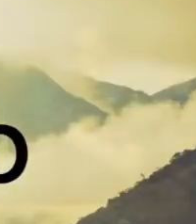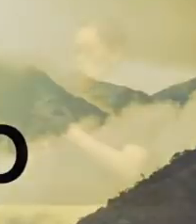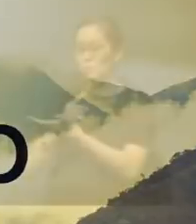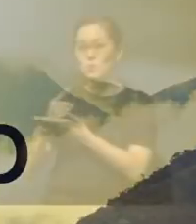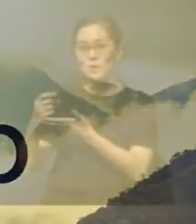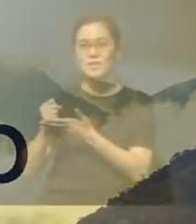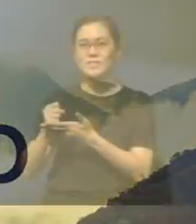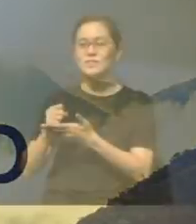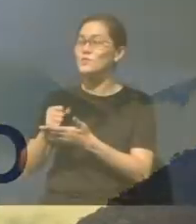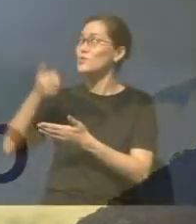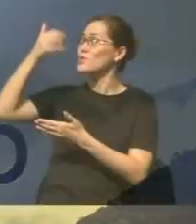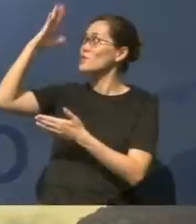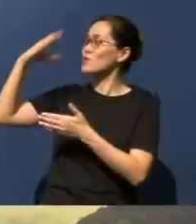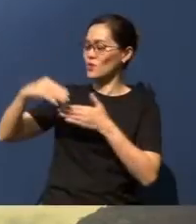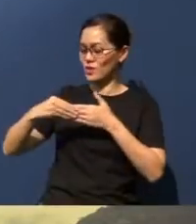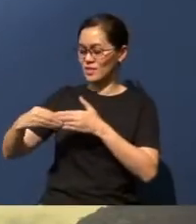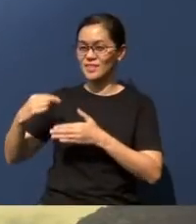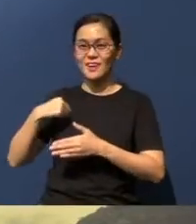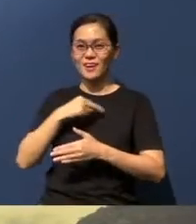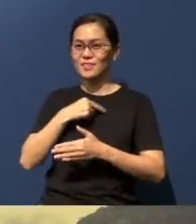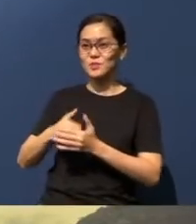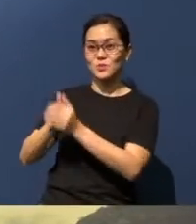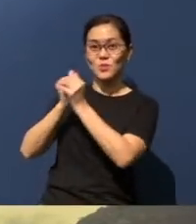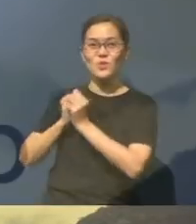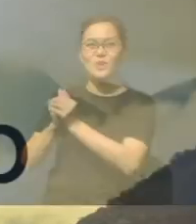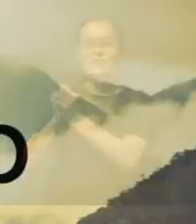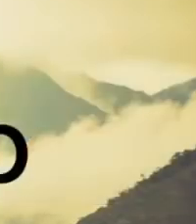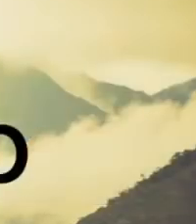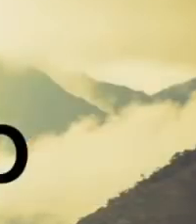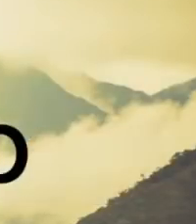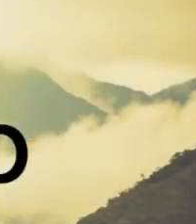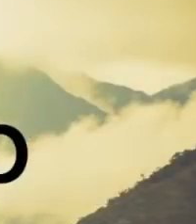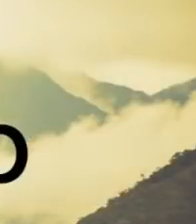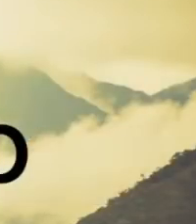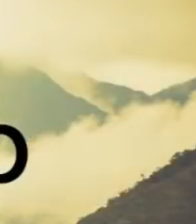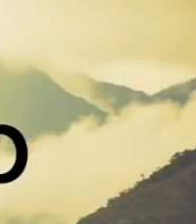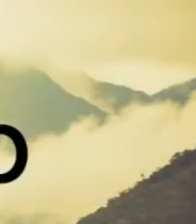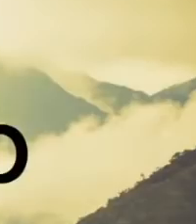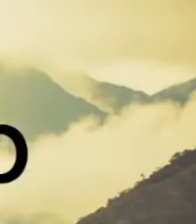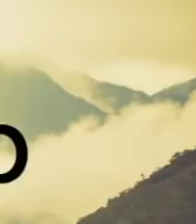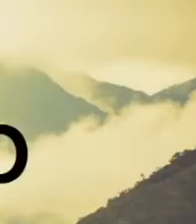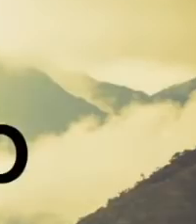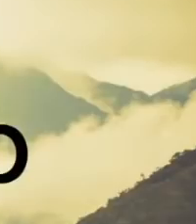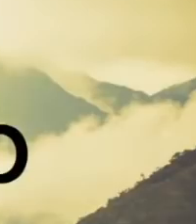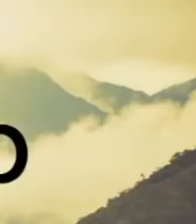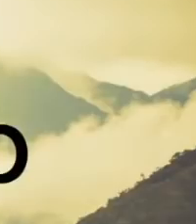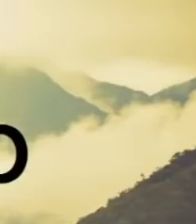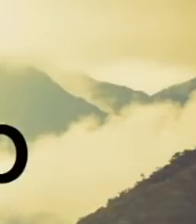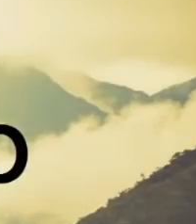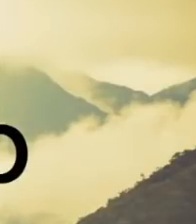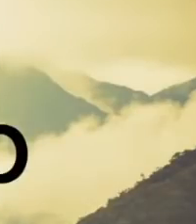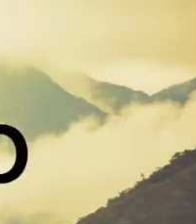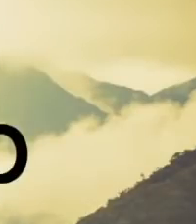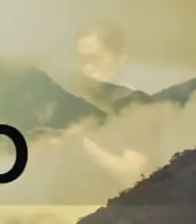leading us in this worship revolving around the study of the book of Micah. Remember the book of